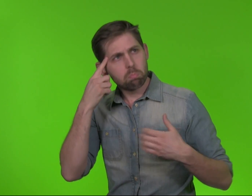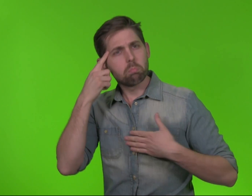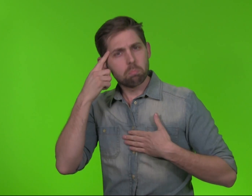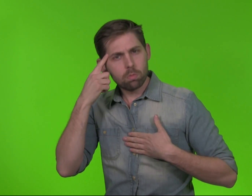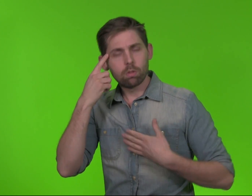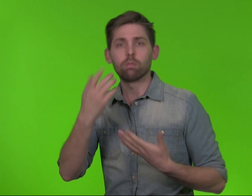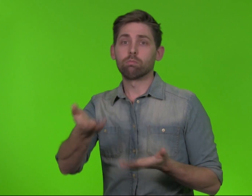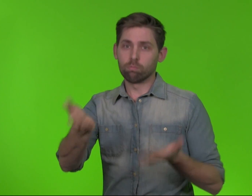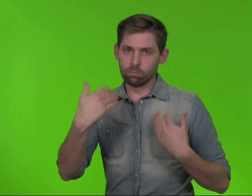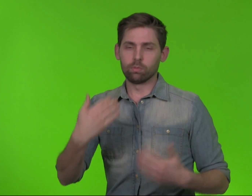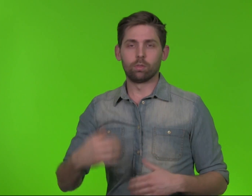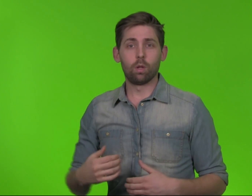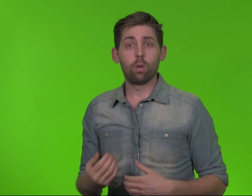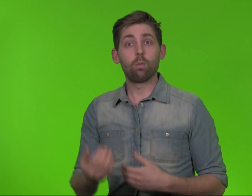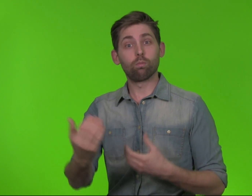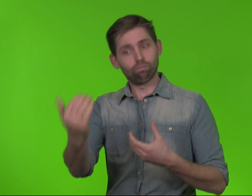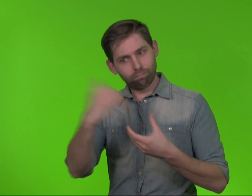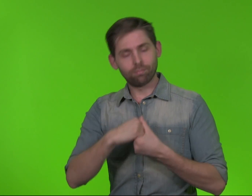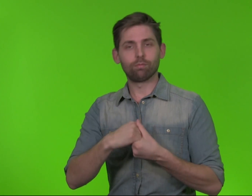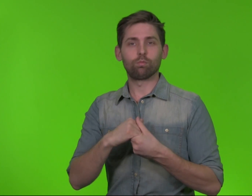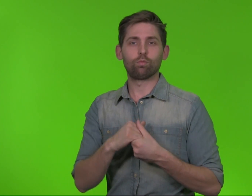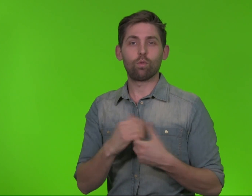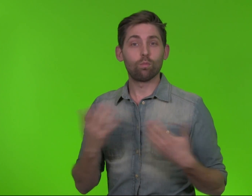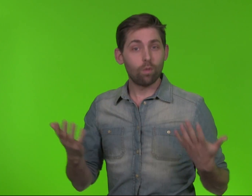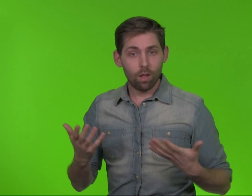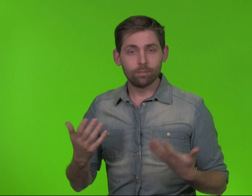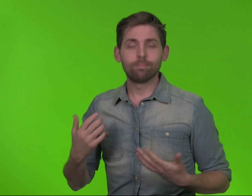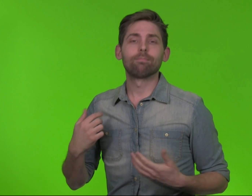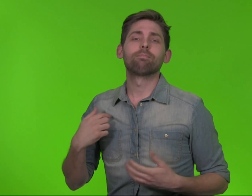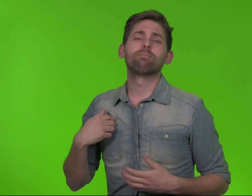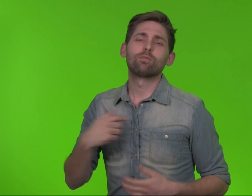We want us to come together. Go to our site to apply,